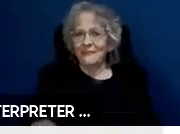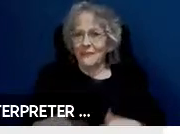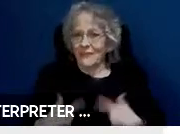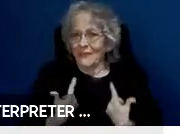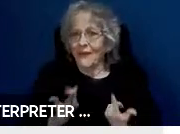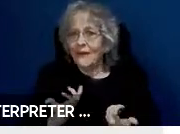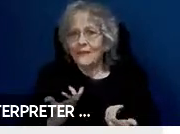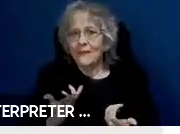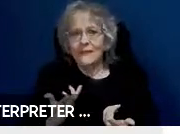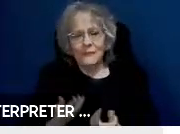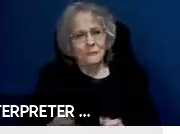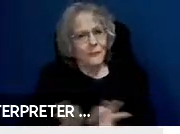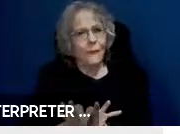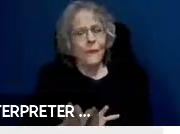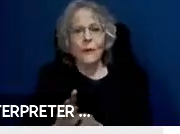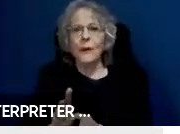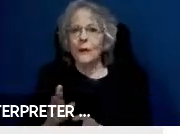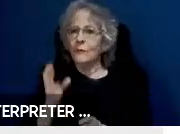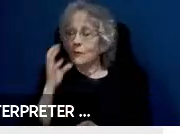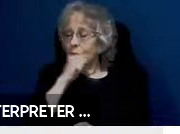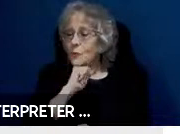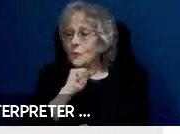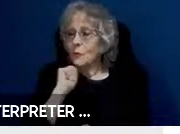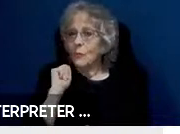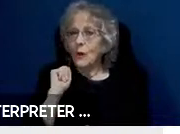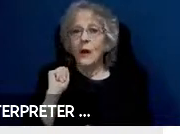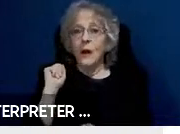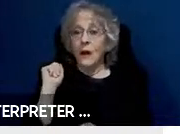We have to assume that all of your riders don't communicate in the same way.